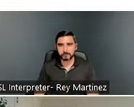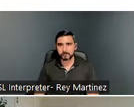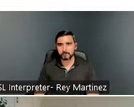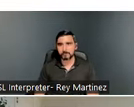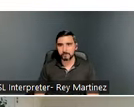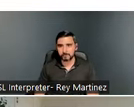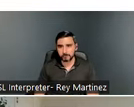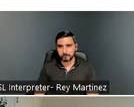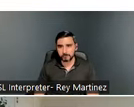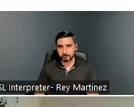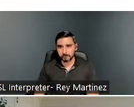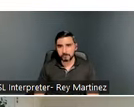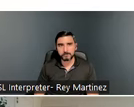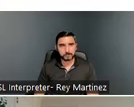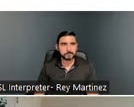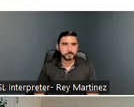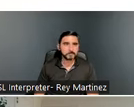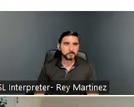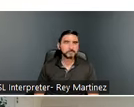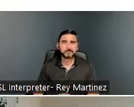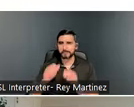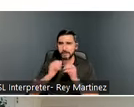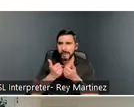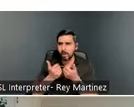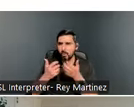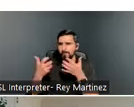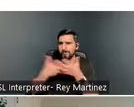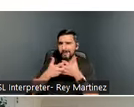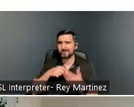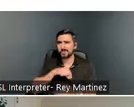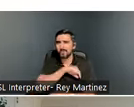Some qualification criteria to get into Valor on the Fax. And I might start saying Valor - it’s